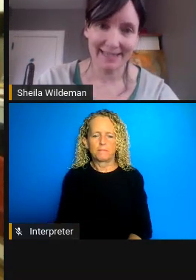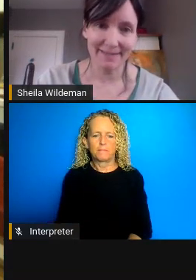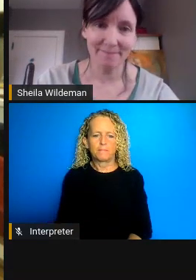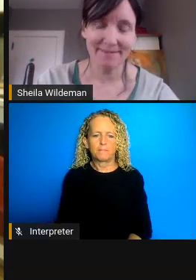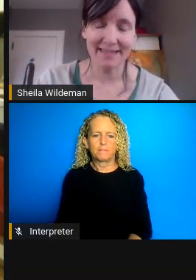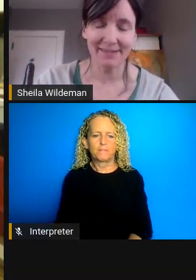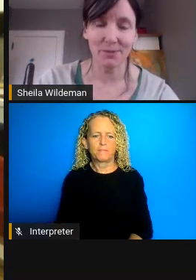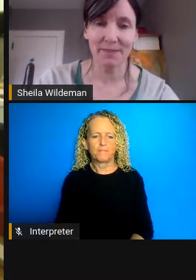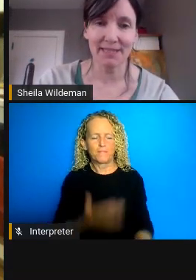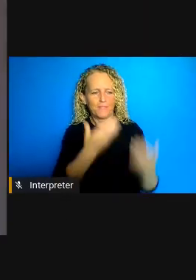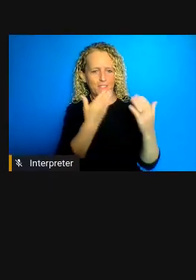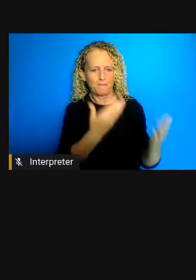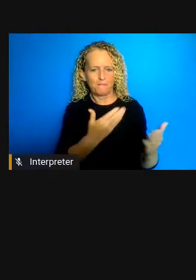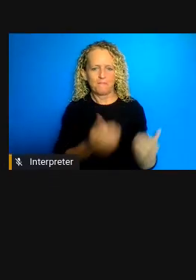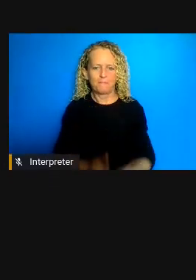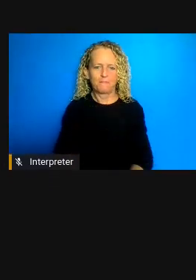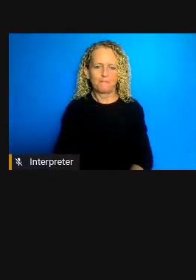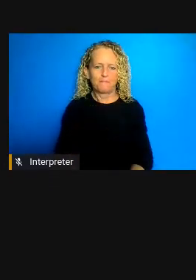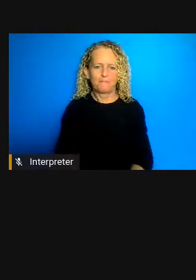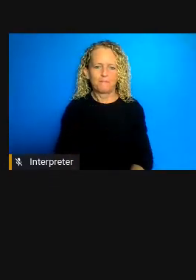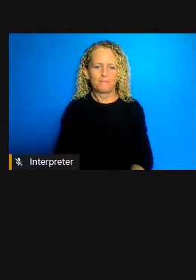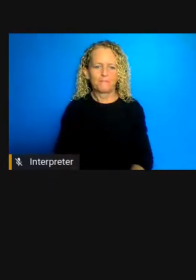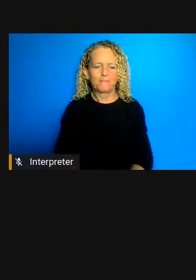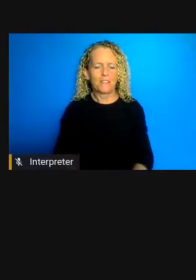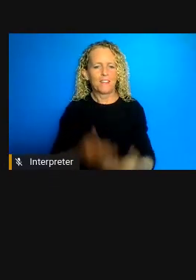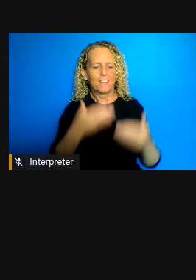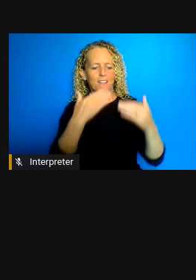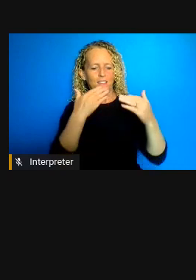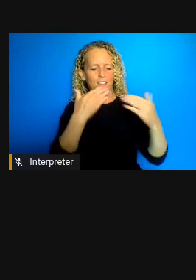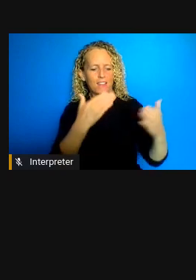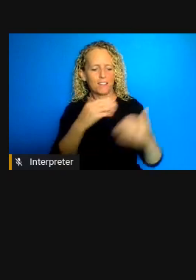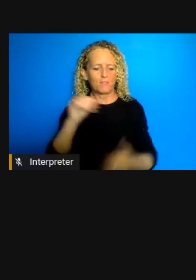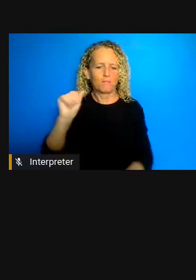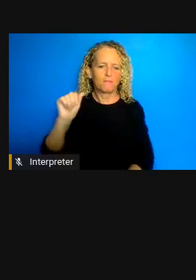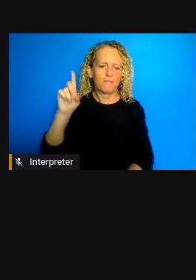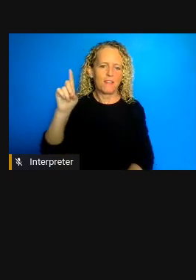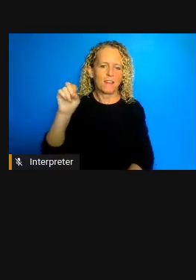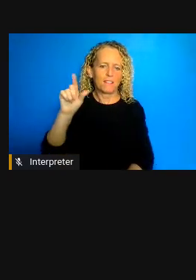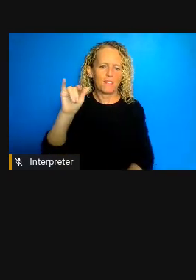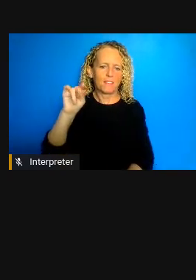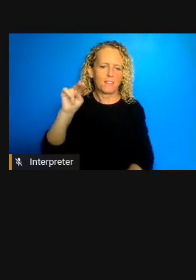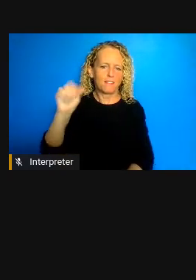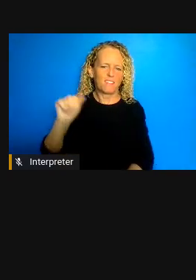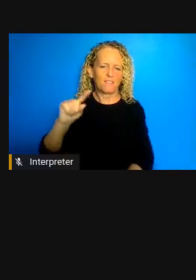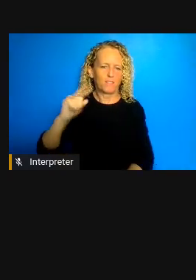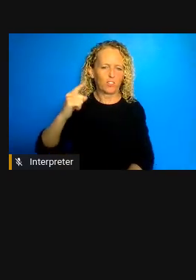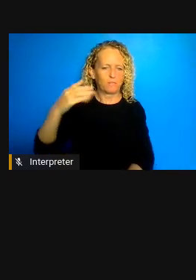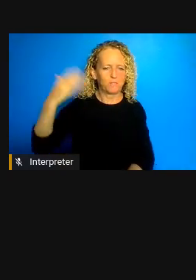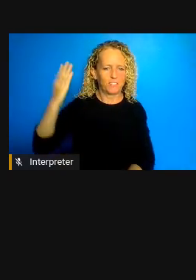thanks so much Adelina for setting the stage the way that you have I want to